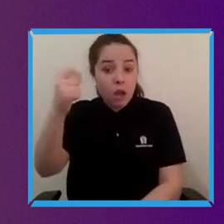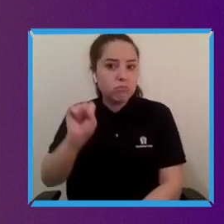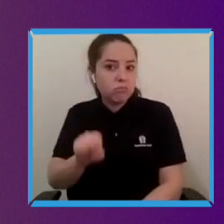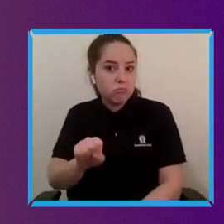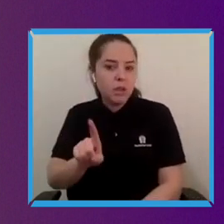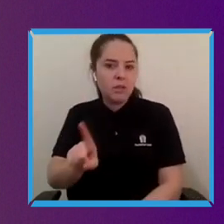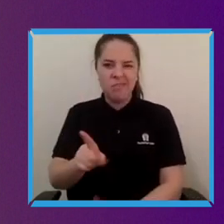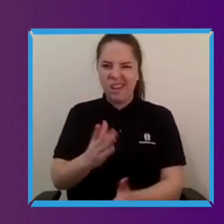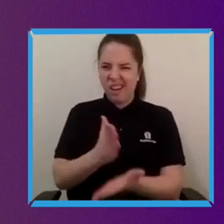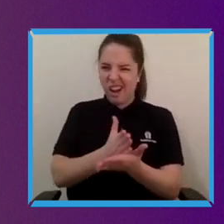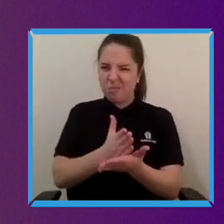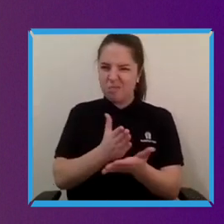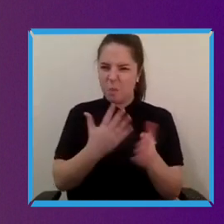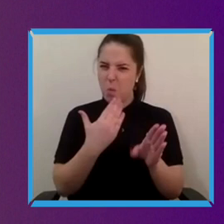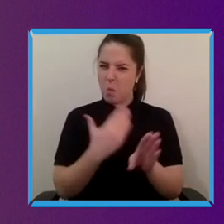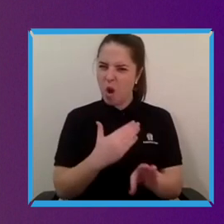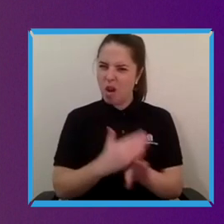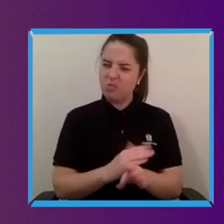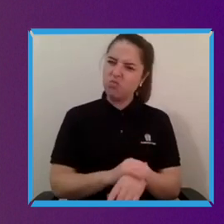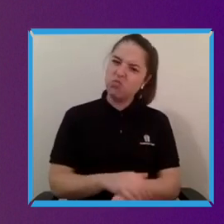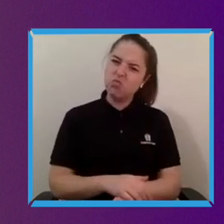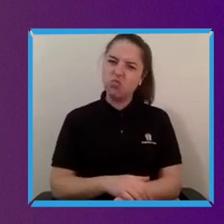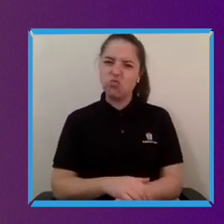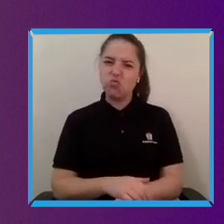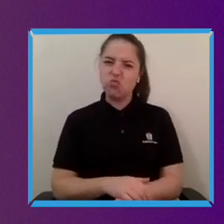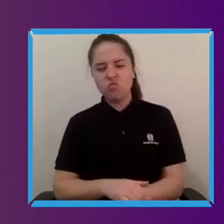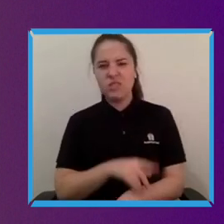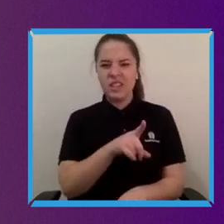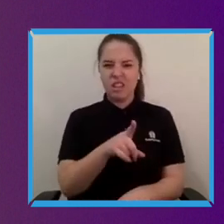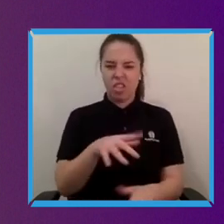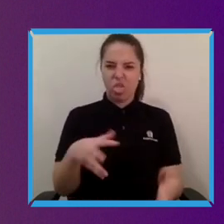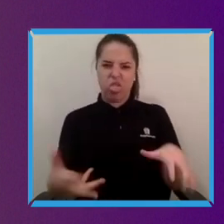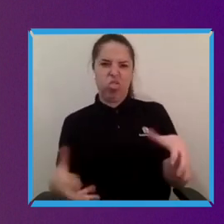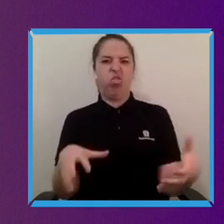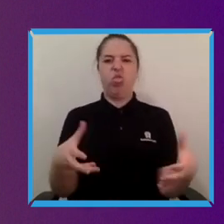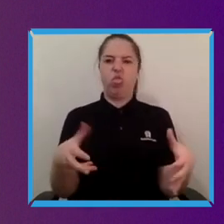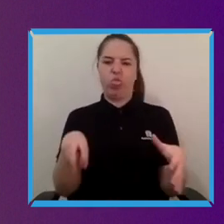not only are they often much clumsier and clunkier than the kind of wheelchair